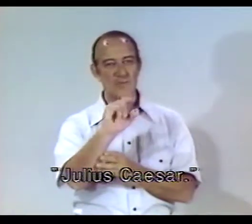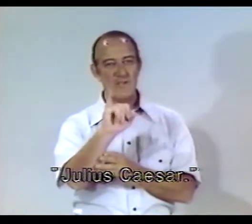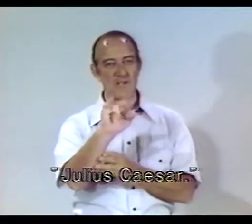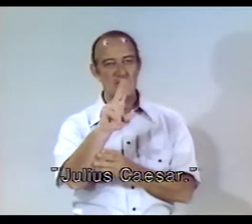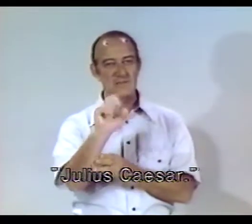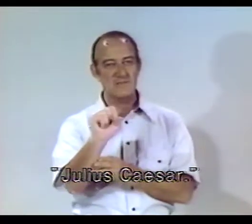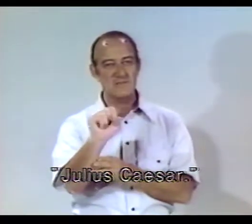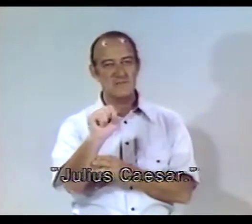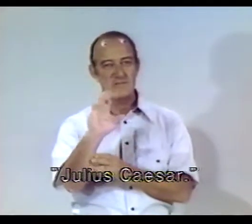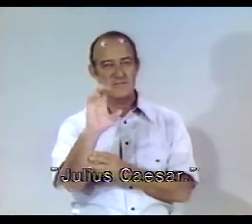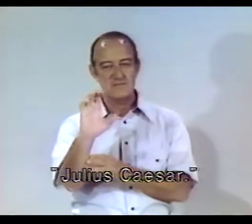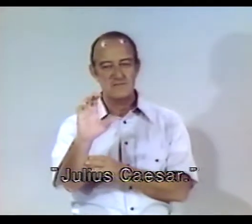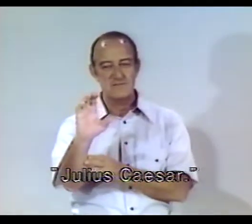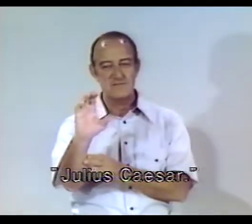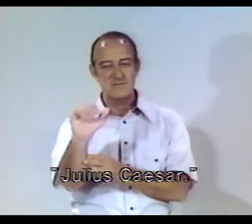CALLED...